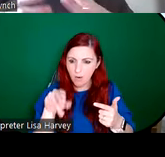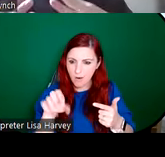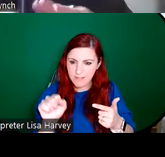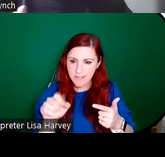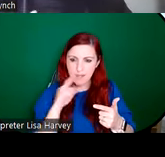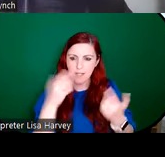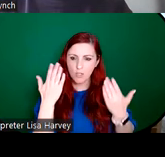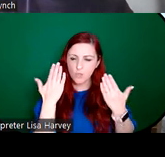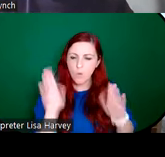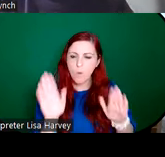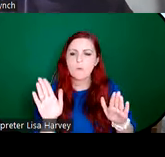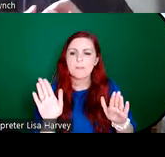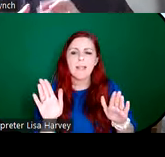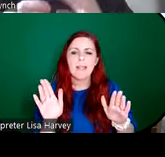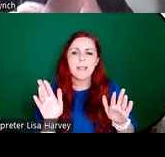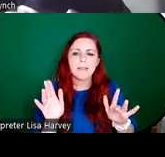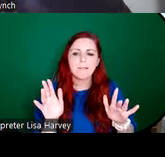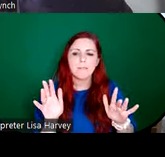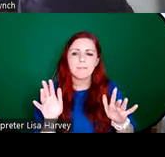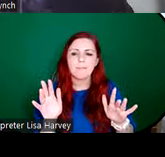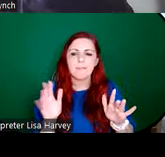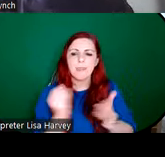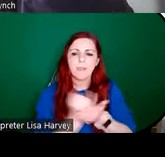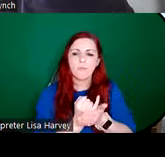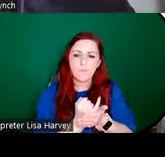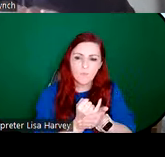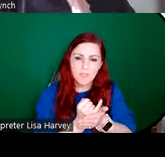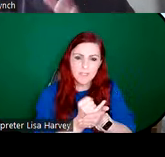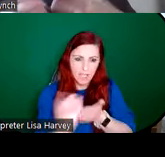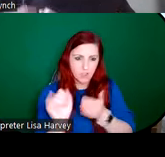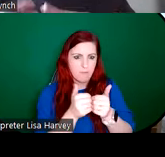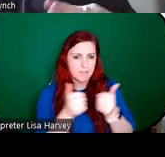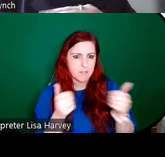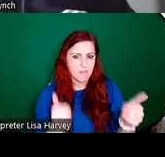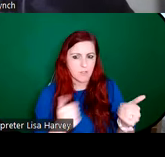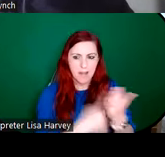rejection of the division of labour in favour of the individual artist being